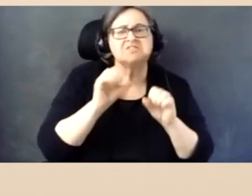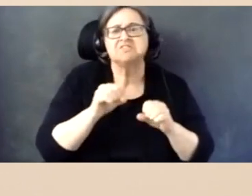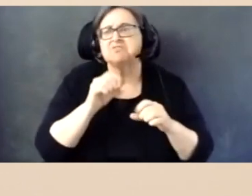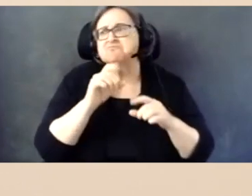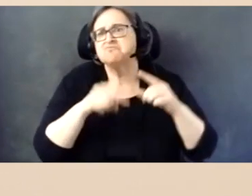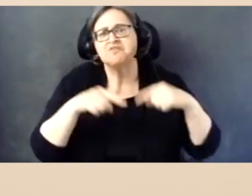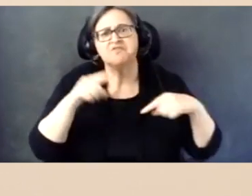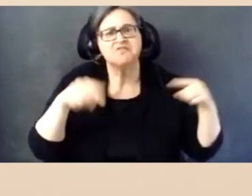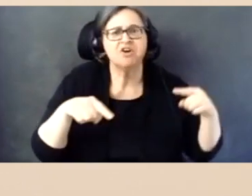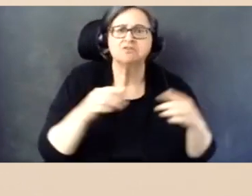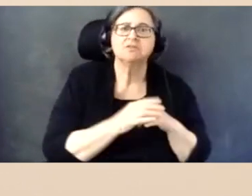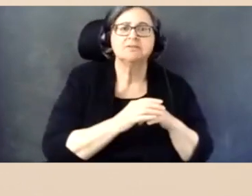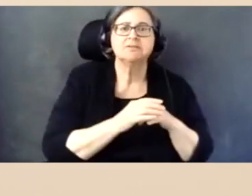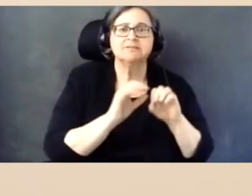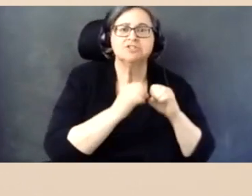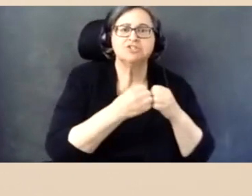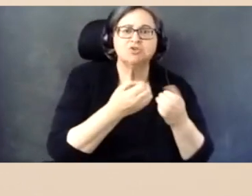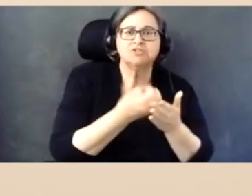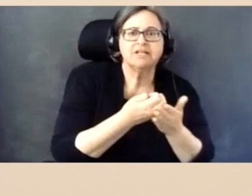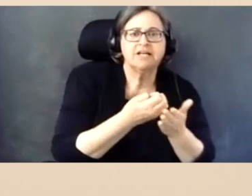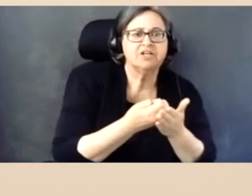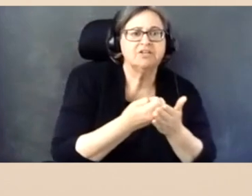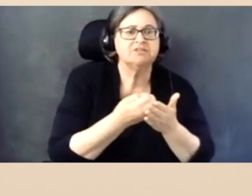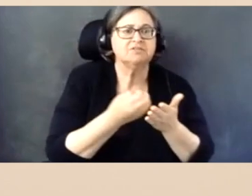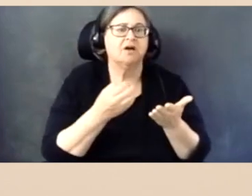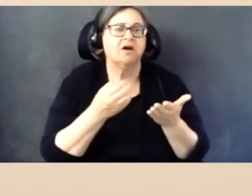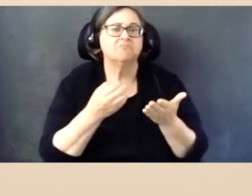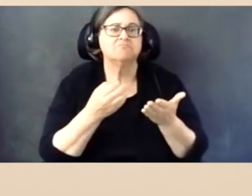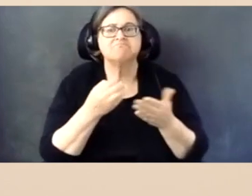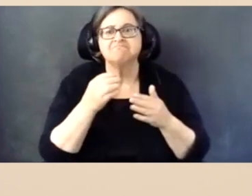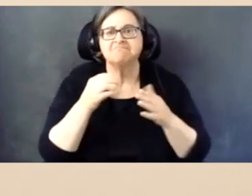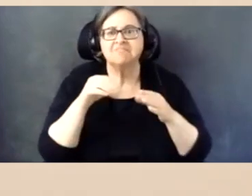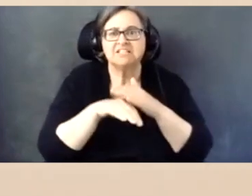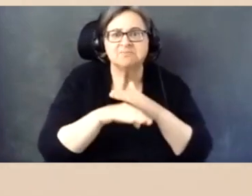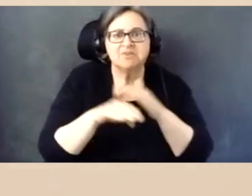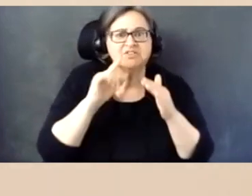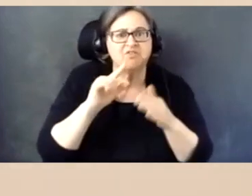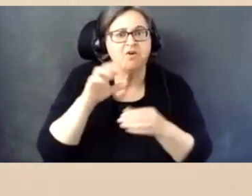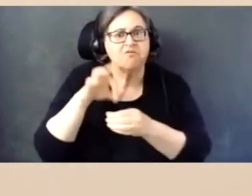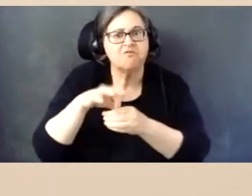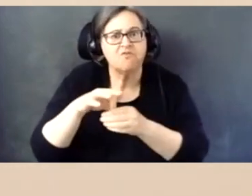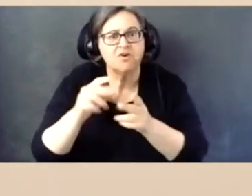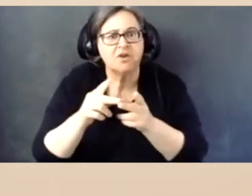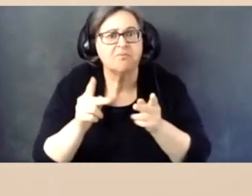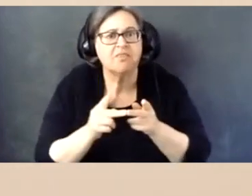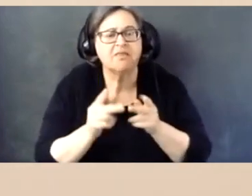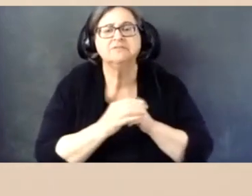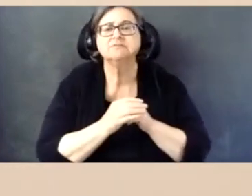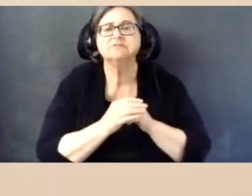status, socioeconomic factors, and the accessibility of their polling places.